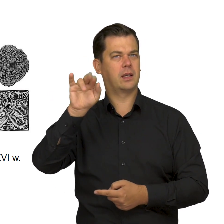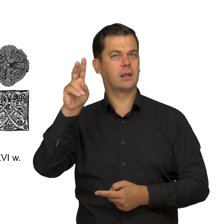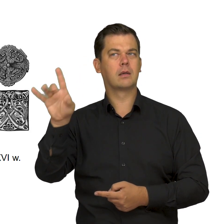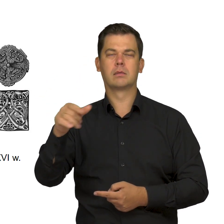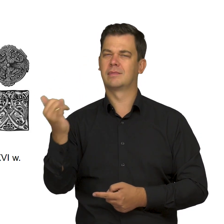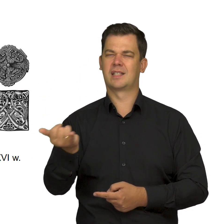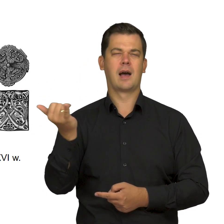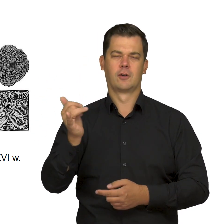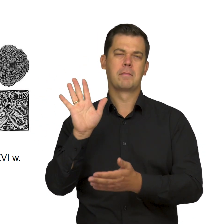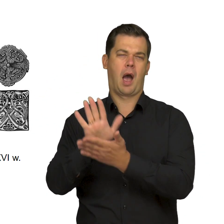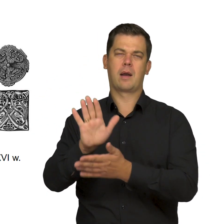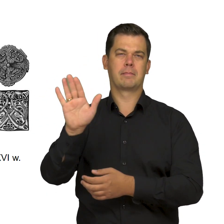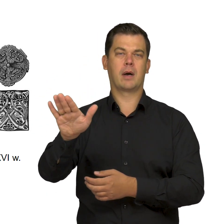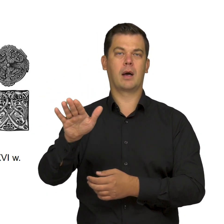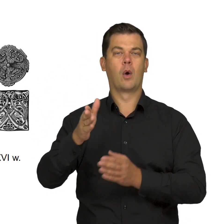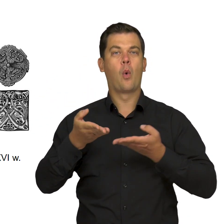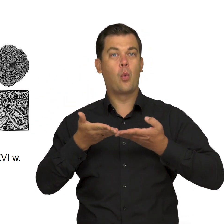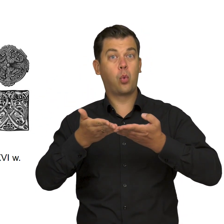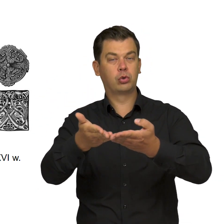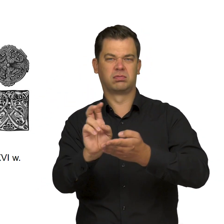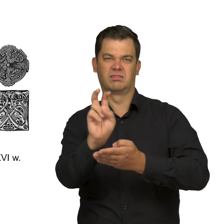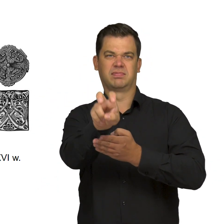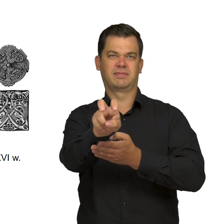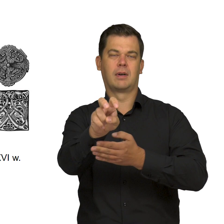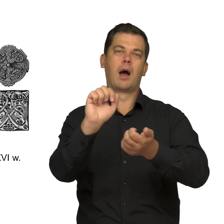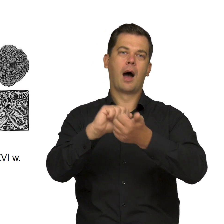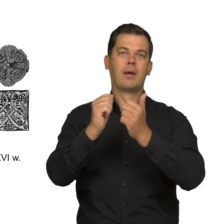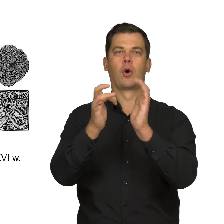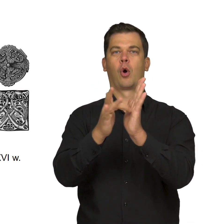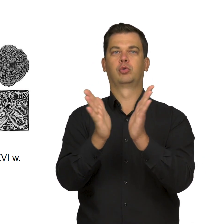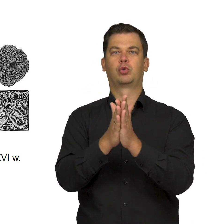on their boats or stave churches,